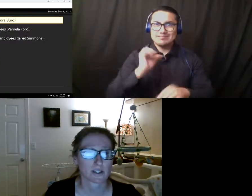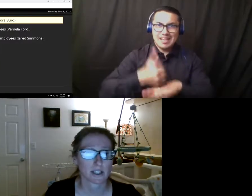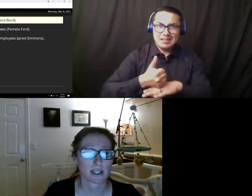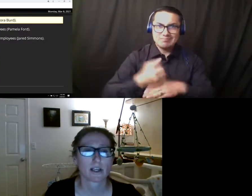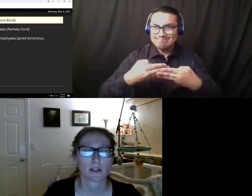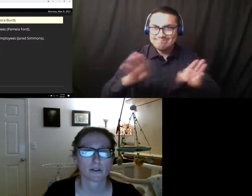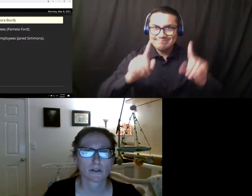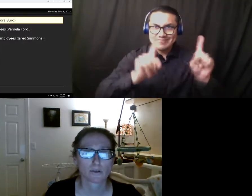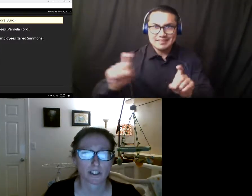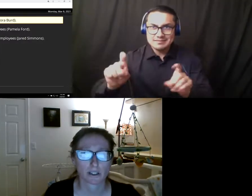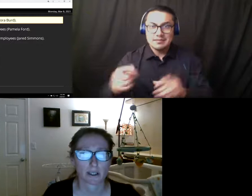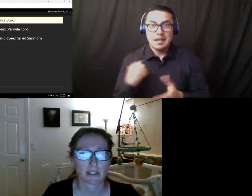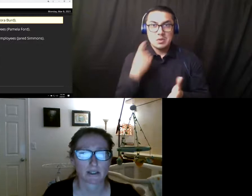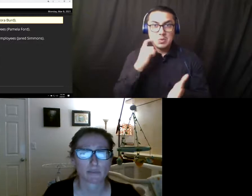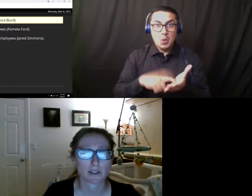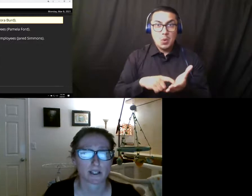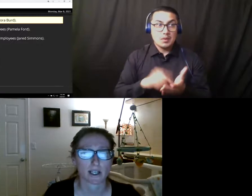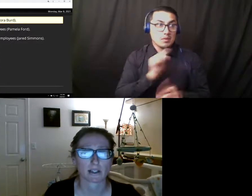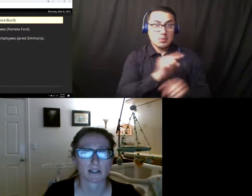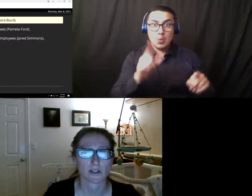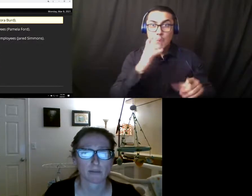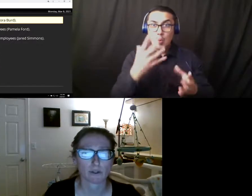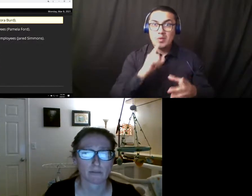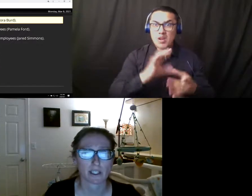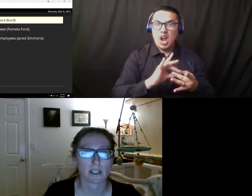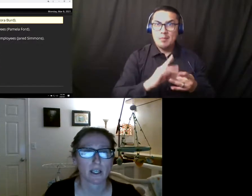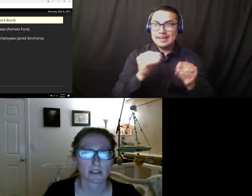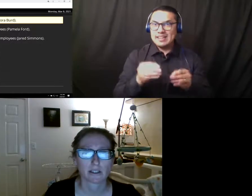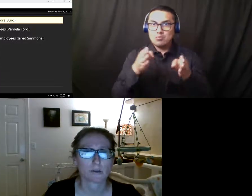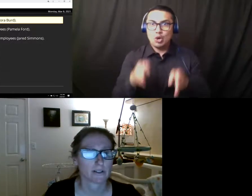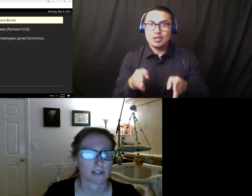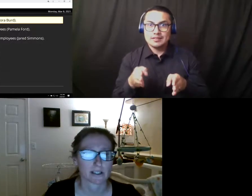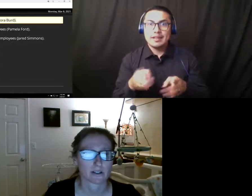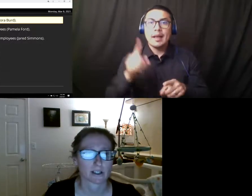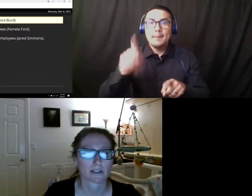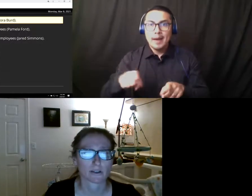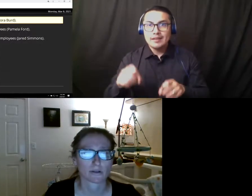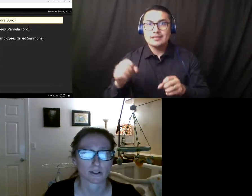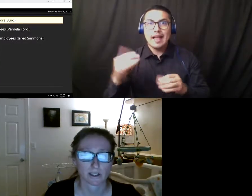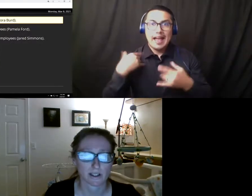tonight, those who wish to comment in person at this very Board meeting need to wear a face covering, social distance,